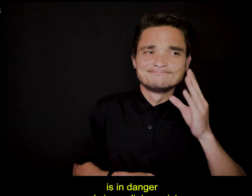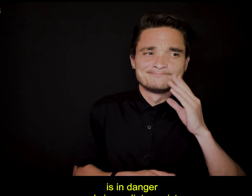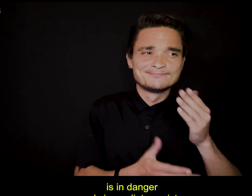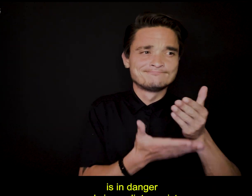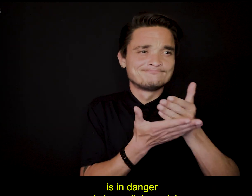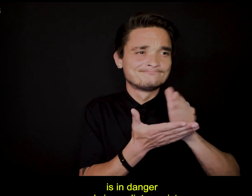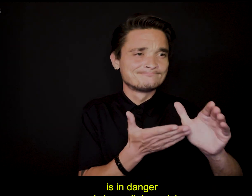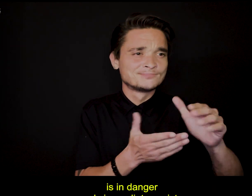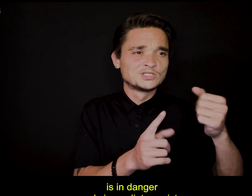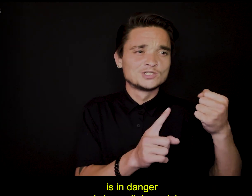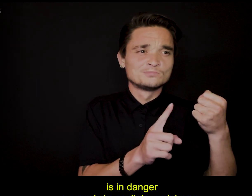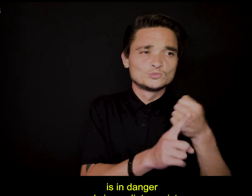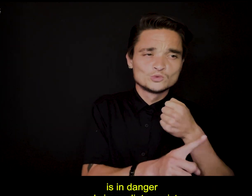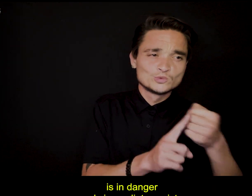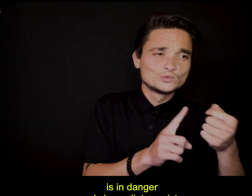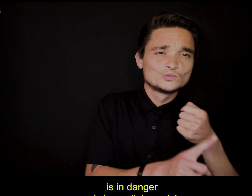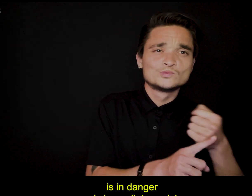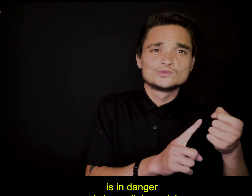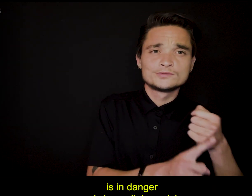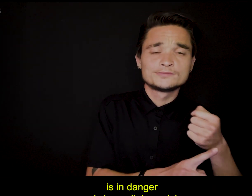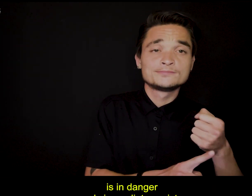is in danger or needs immediate assistance.